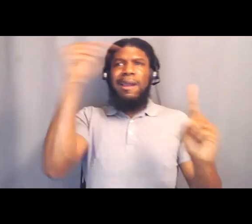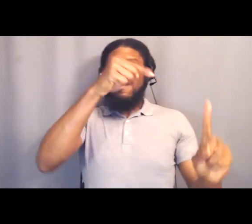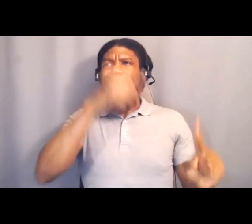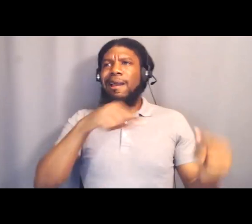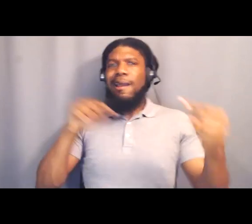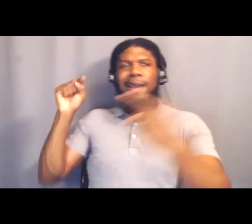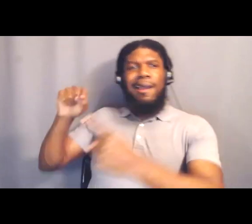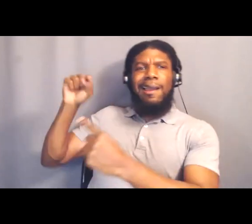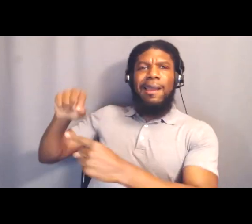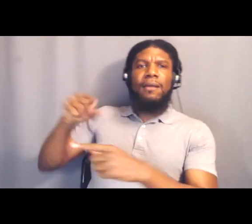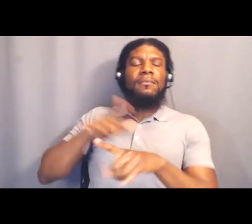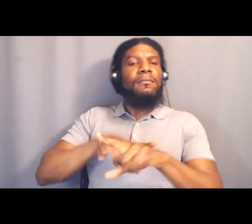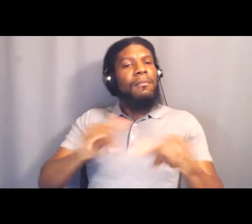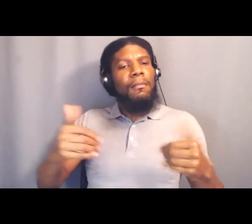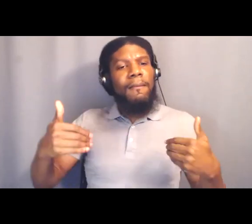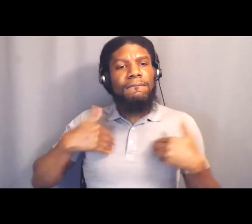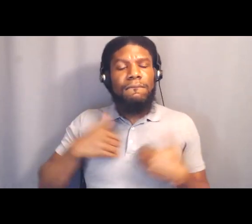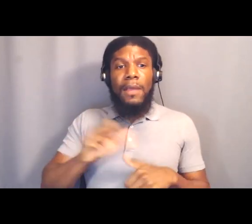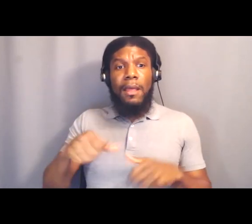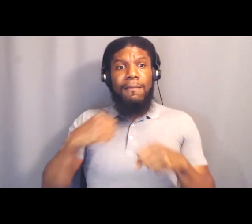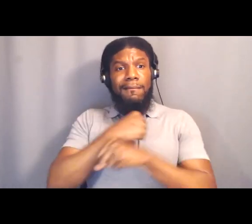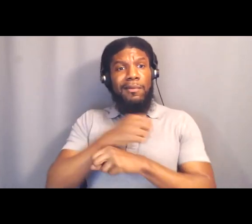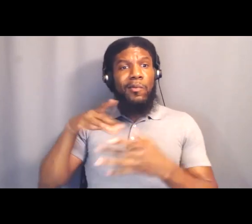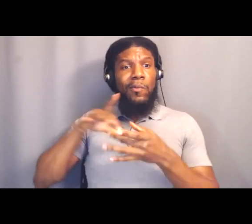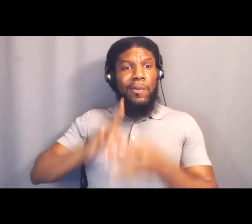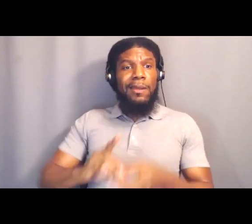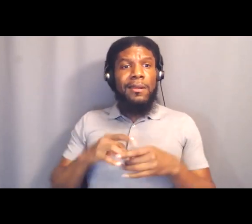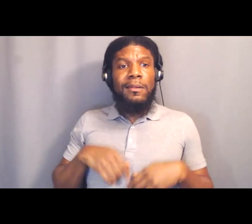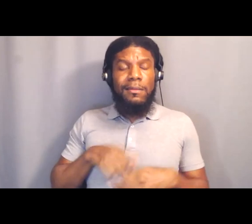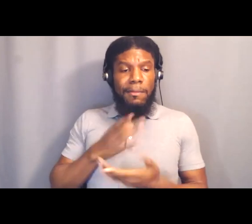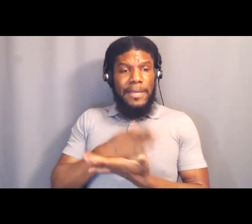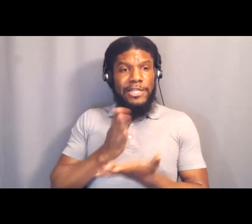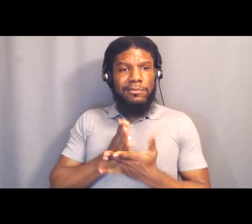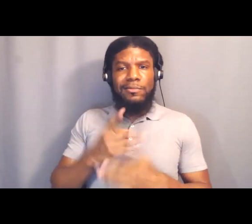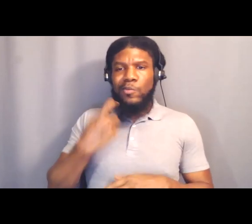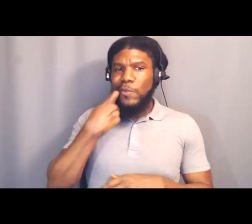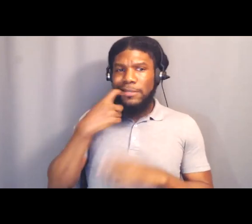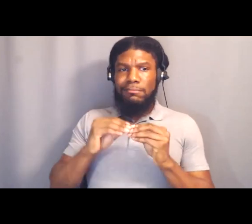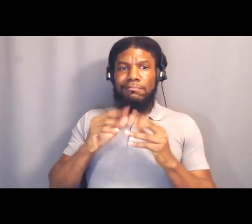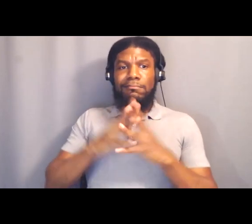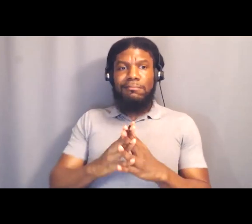You all know that we launched People's Budget LA, just a few months before the murder of George Floyd.